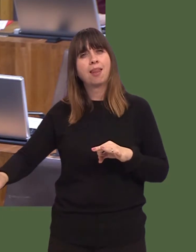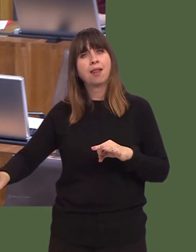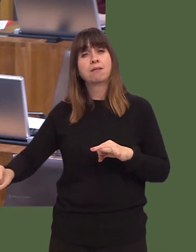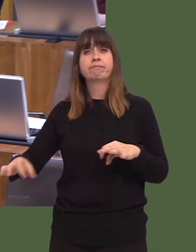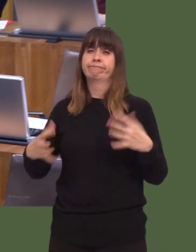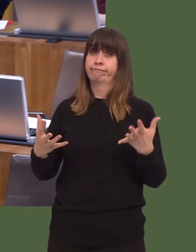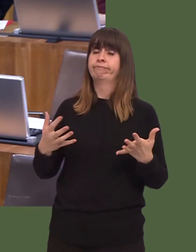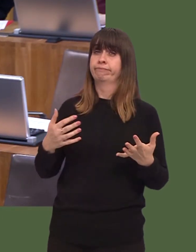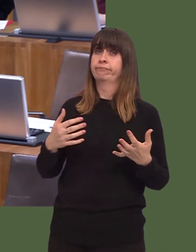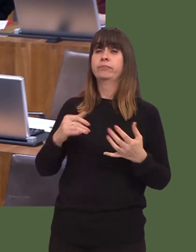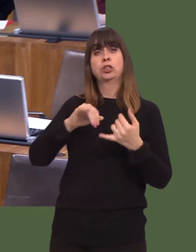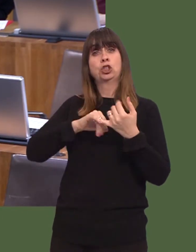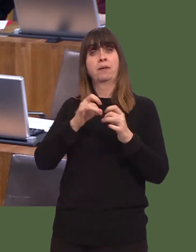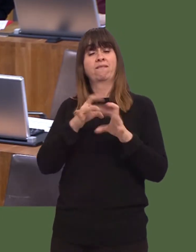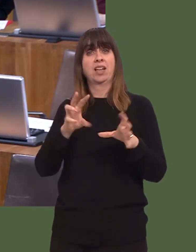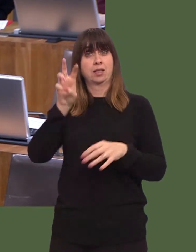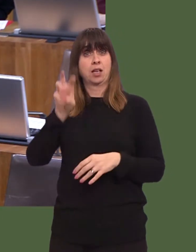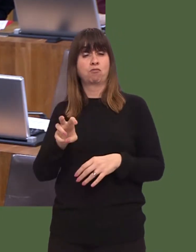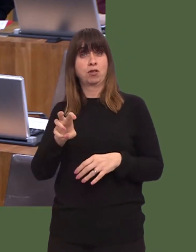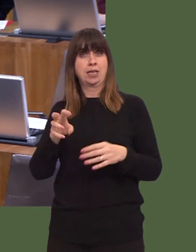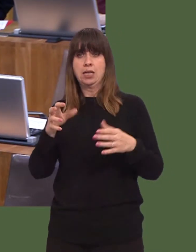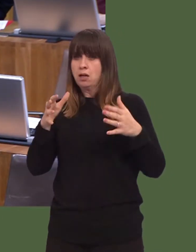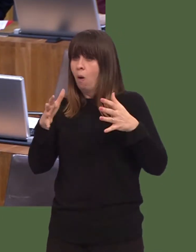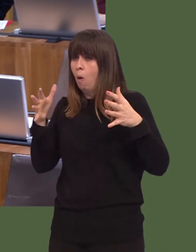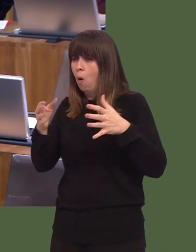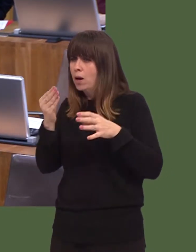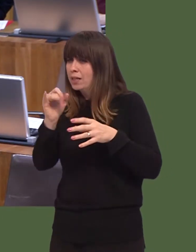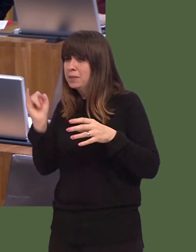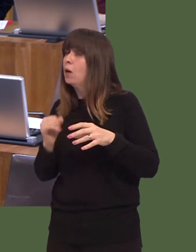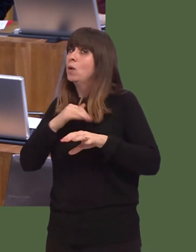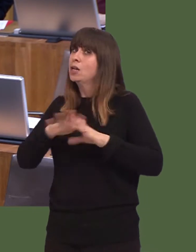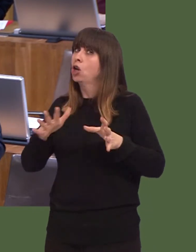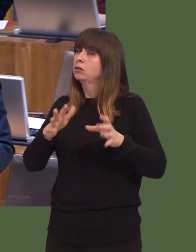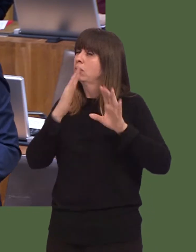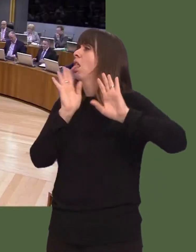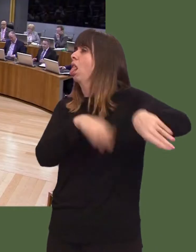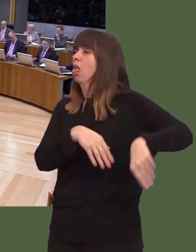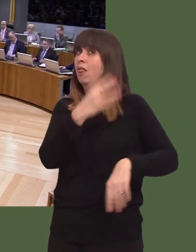Even though Superfast Cymru focuses on the 96 per cent, the 4 per cent are not forgotten about.